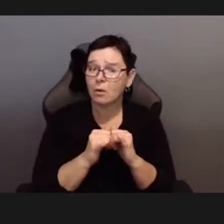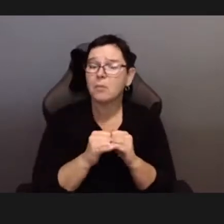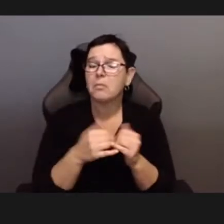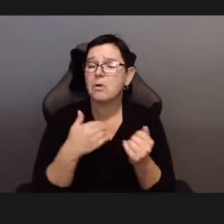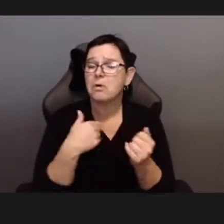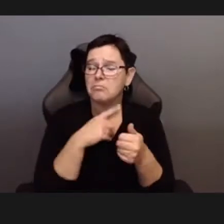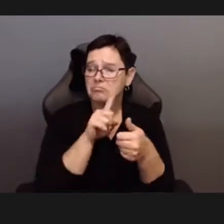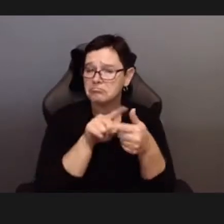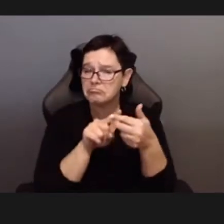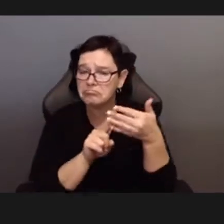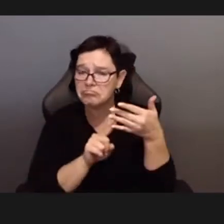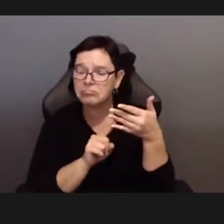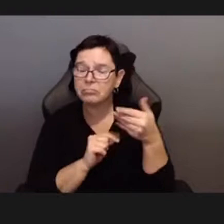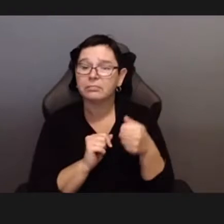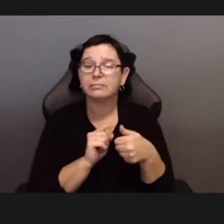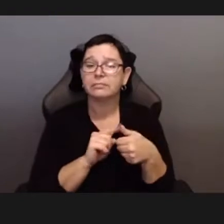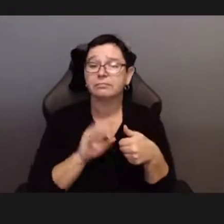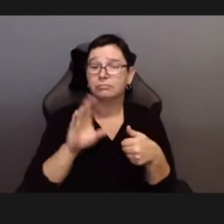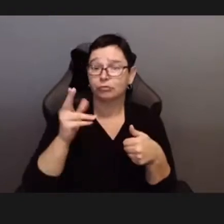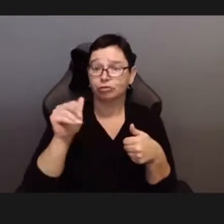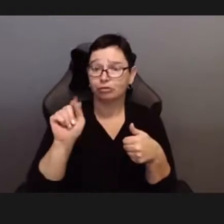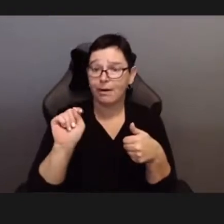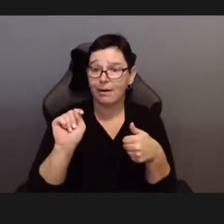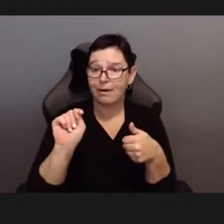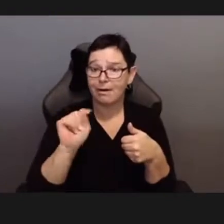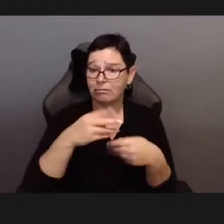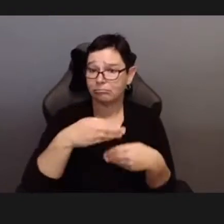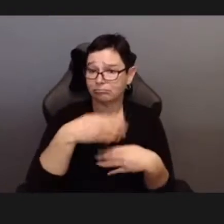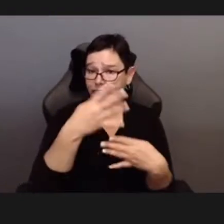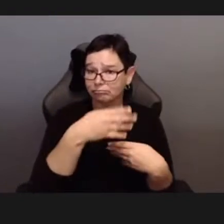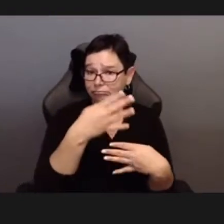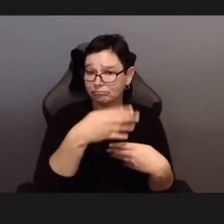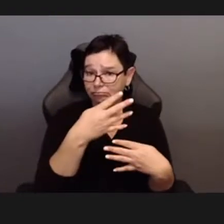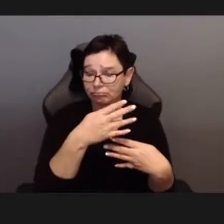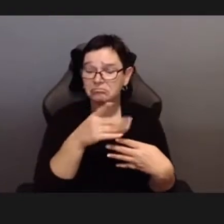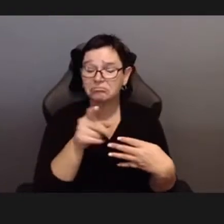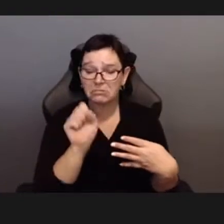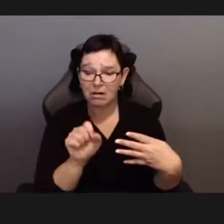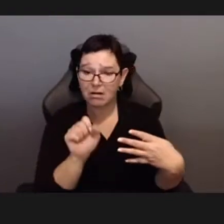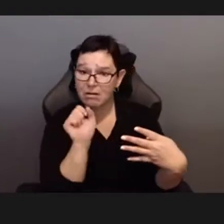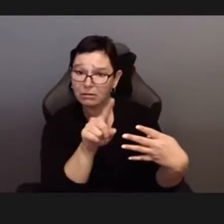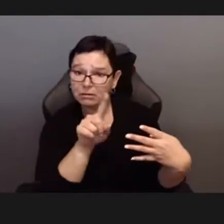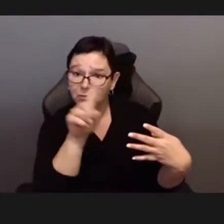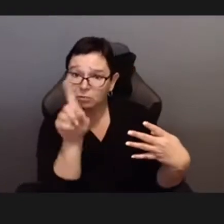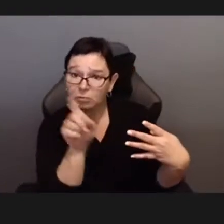please press the CC button on your Zoom menu bar.